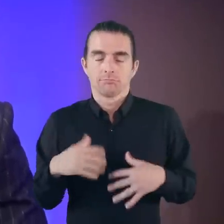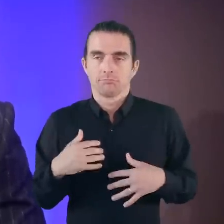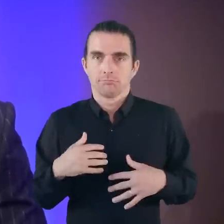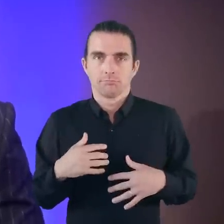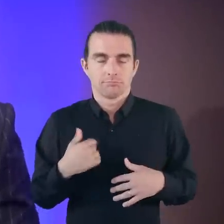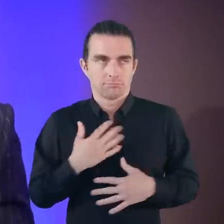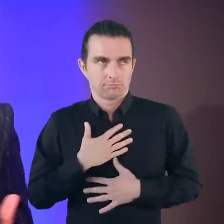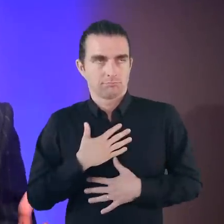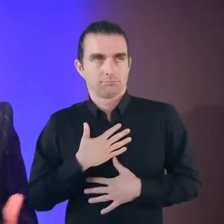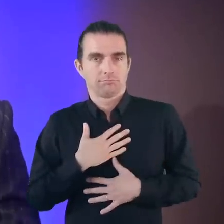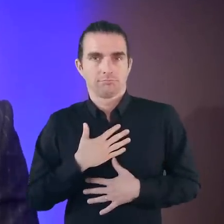It was surreal.